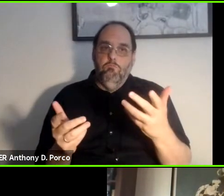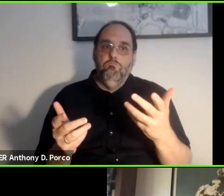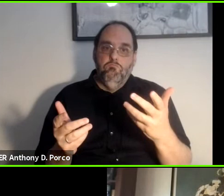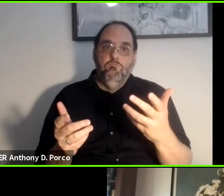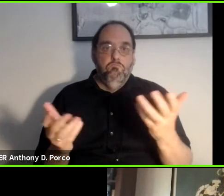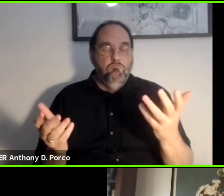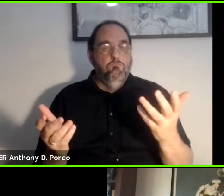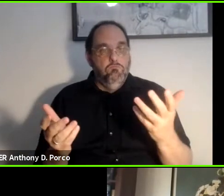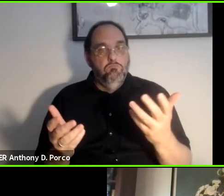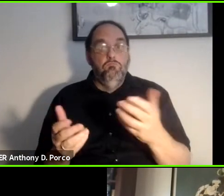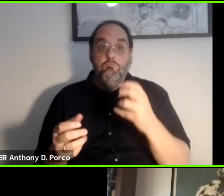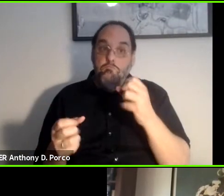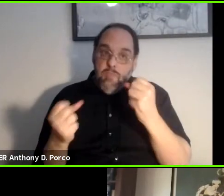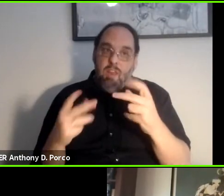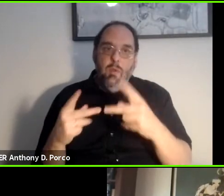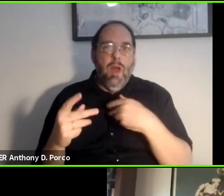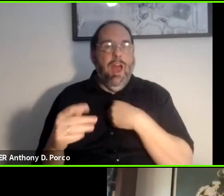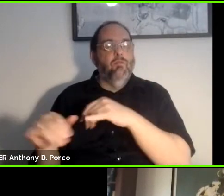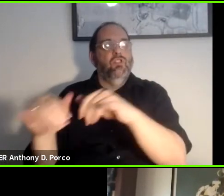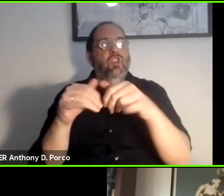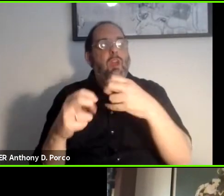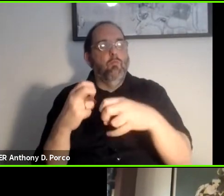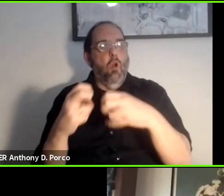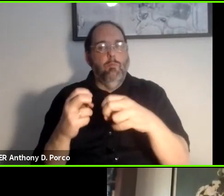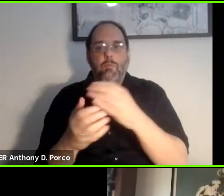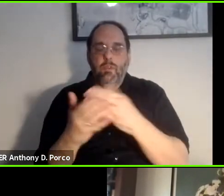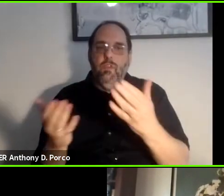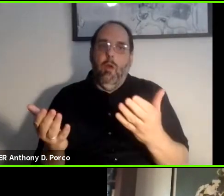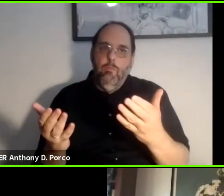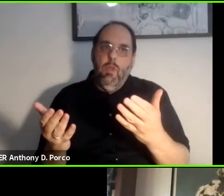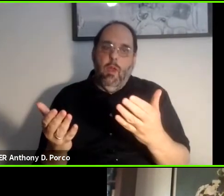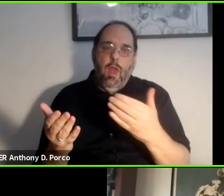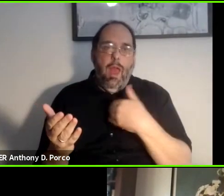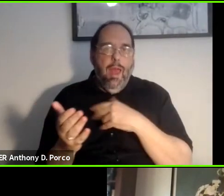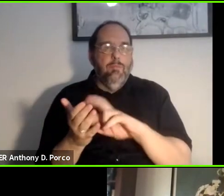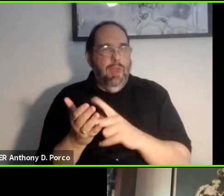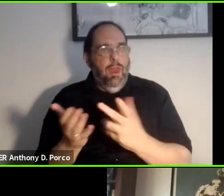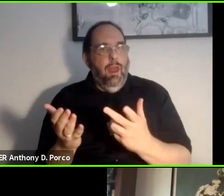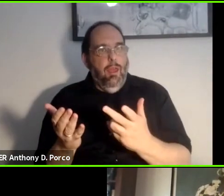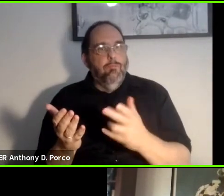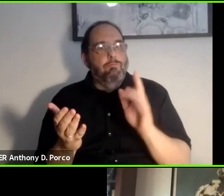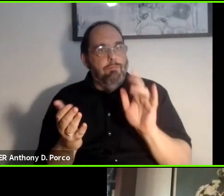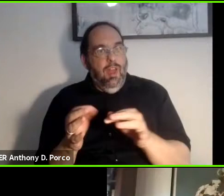and it is something that has meaning to them, that's the story. I think that's where we are